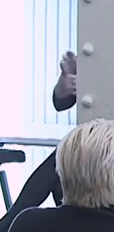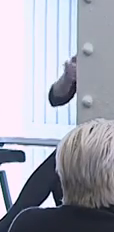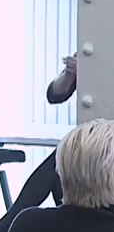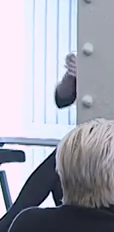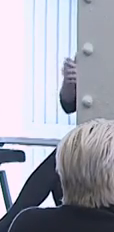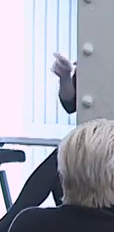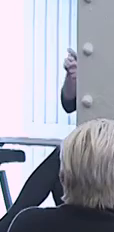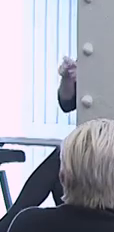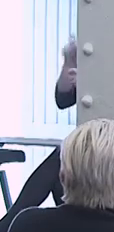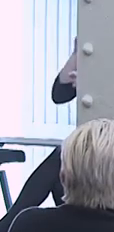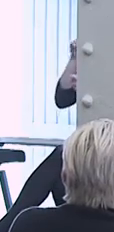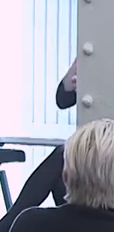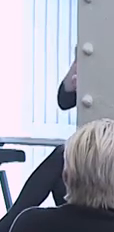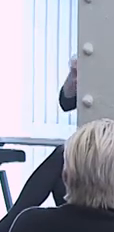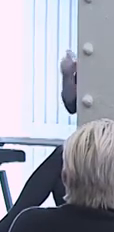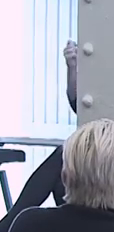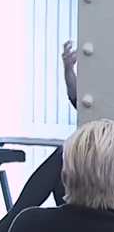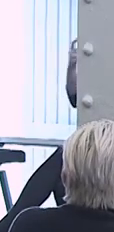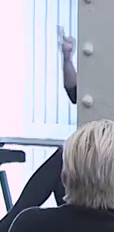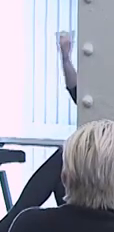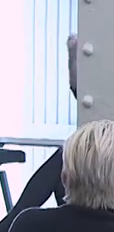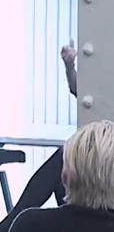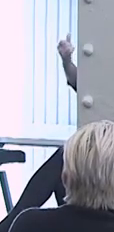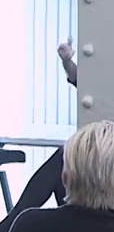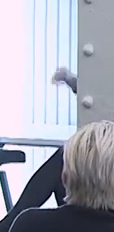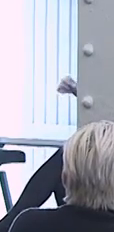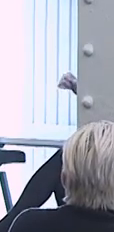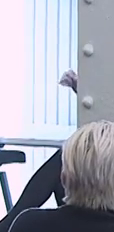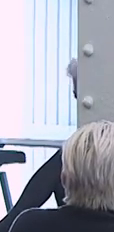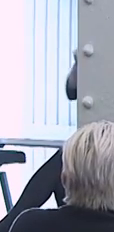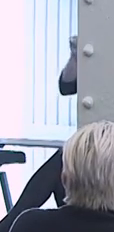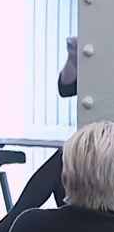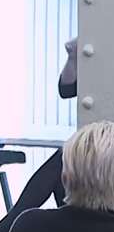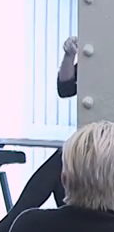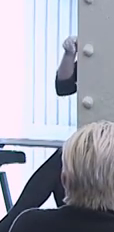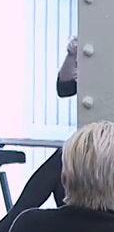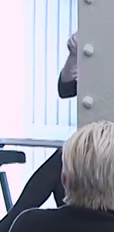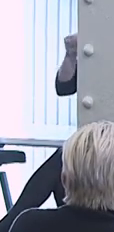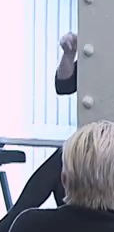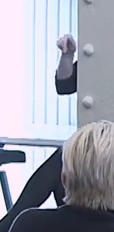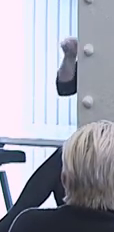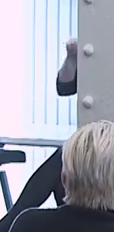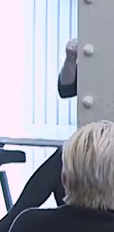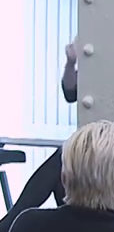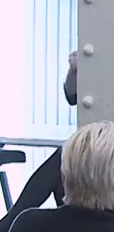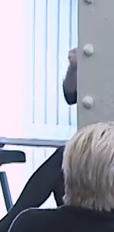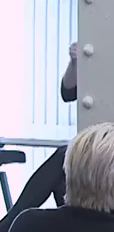For instance the psychological seals now reject it, however it's not rejected as used on disabled people